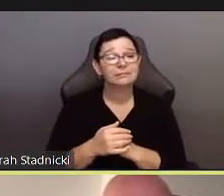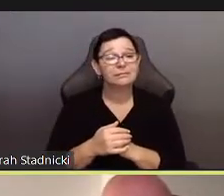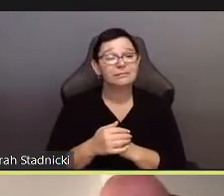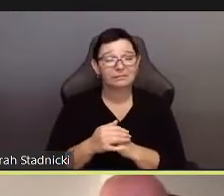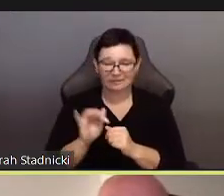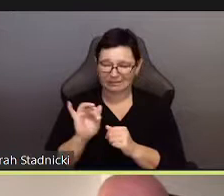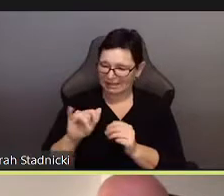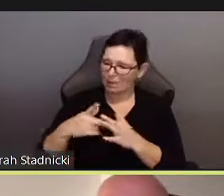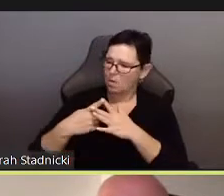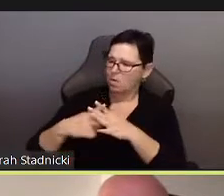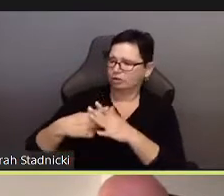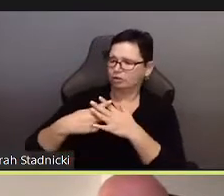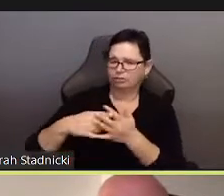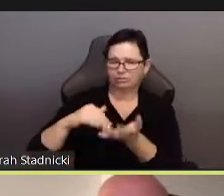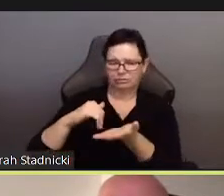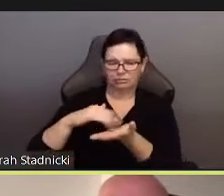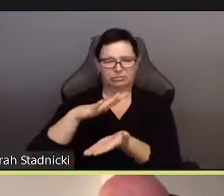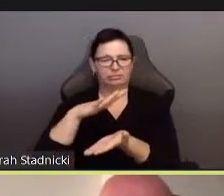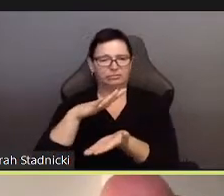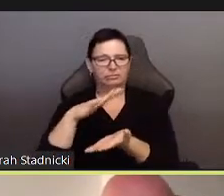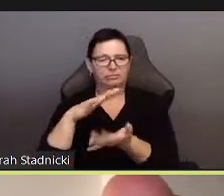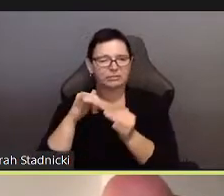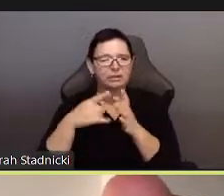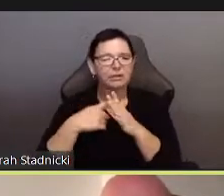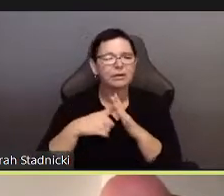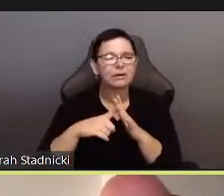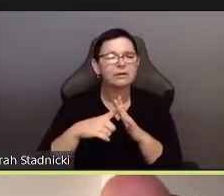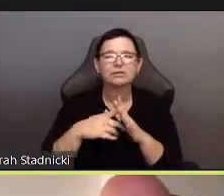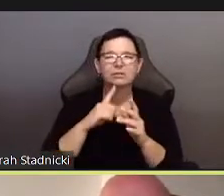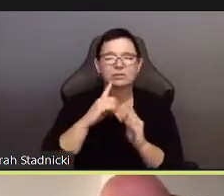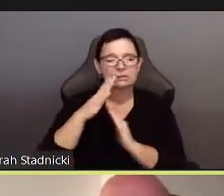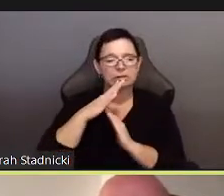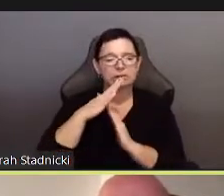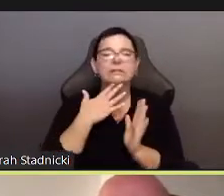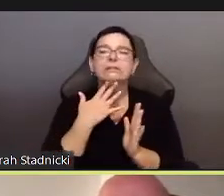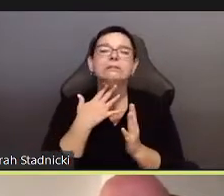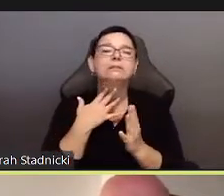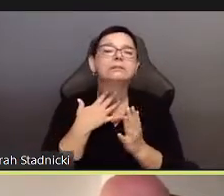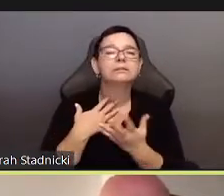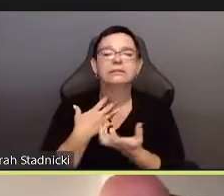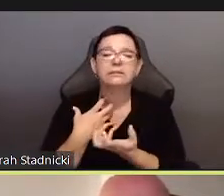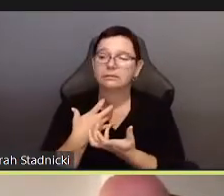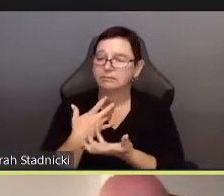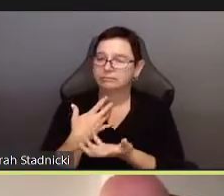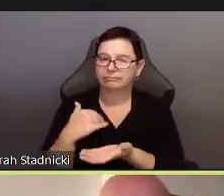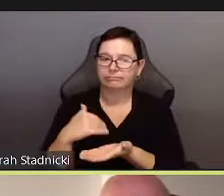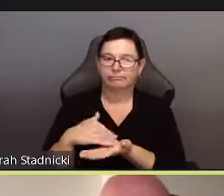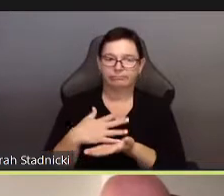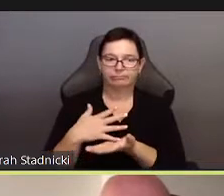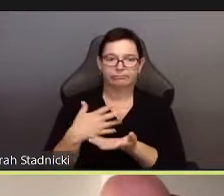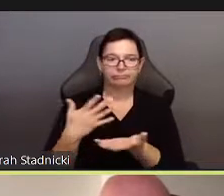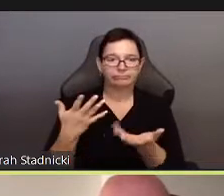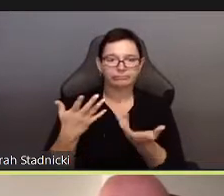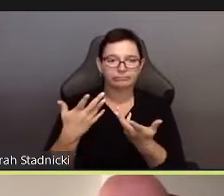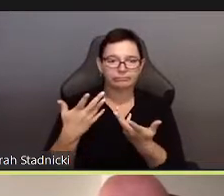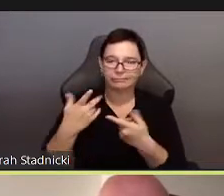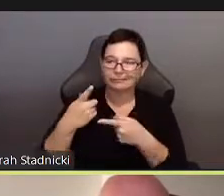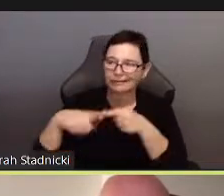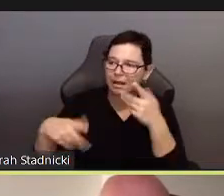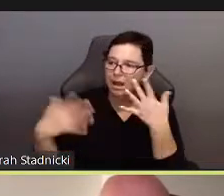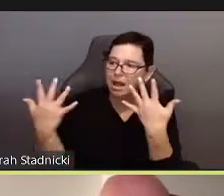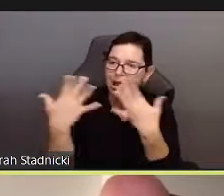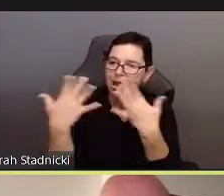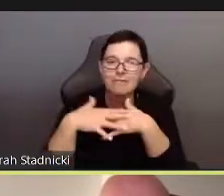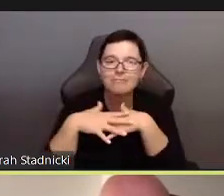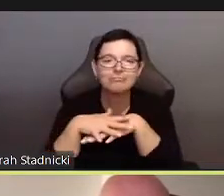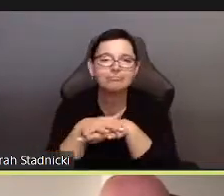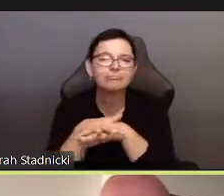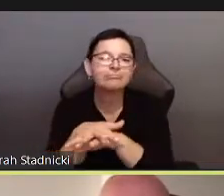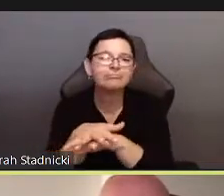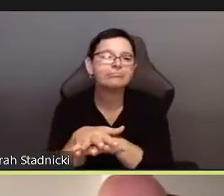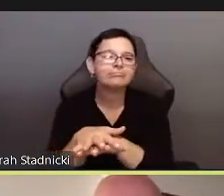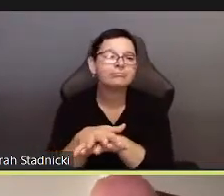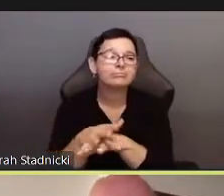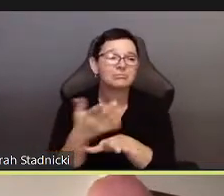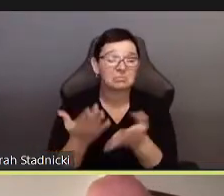In sum, it is about treating the pandemic as a primal scene of exclusion